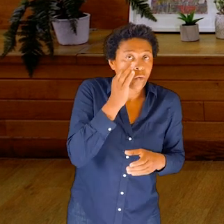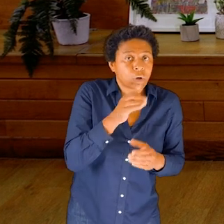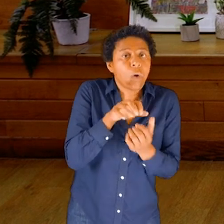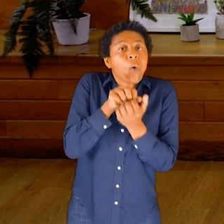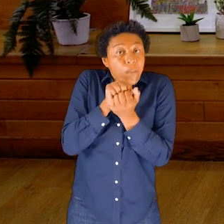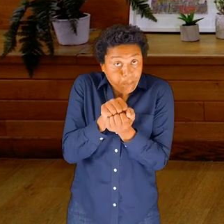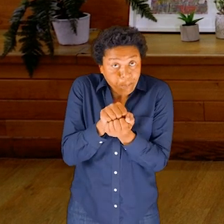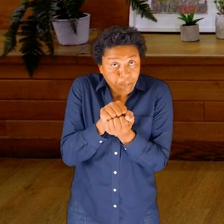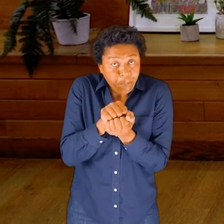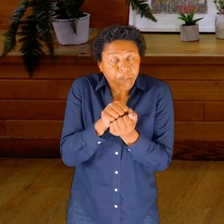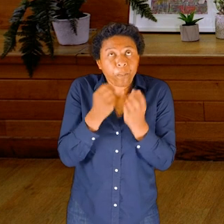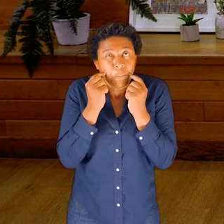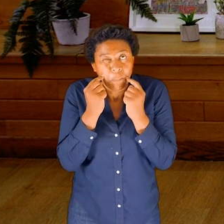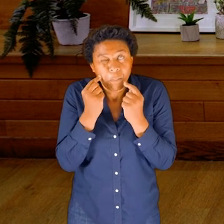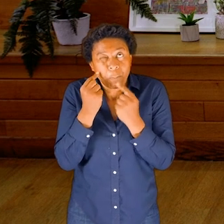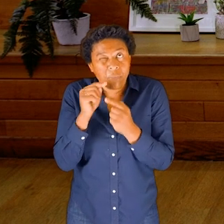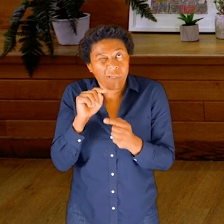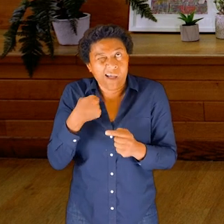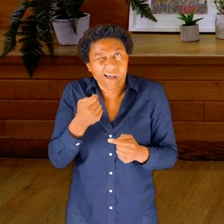to the experience of the eyeballs.